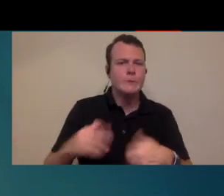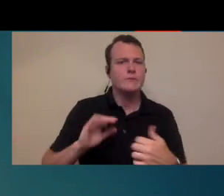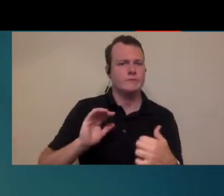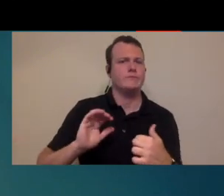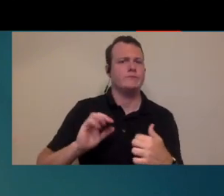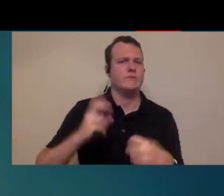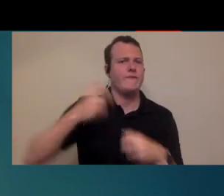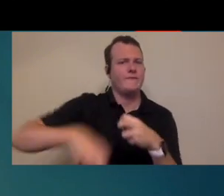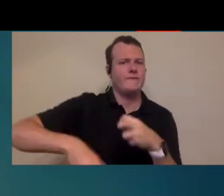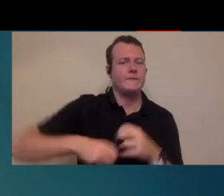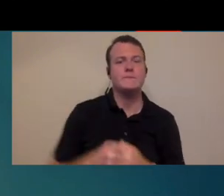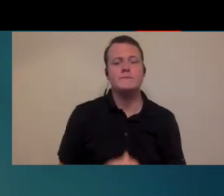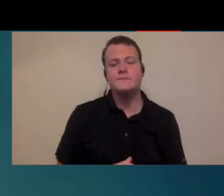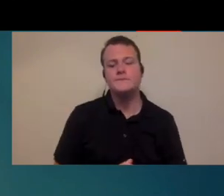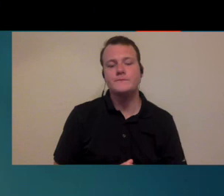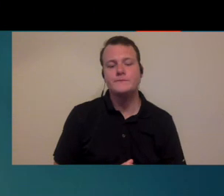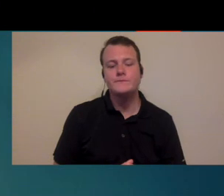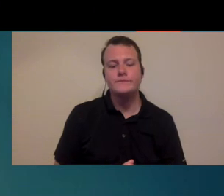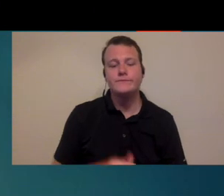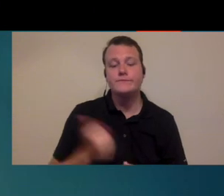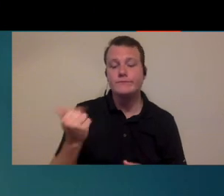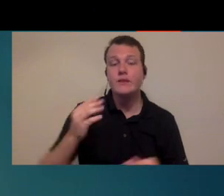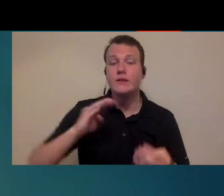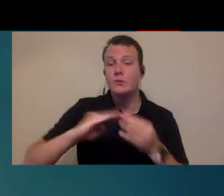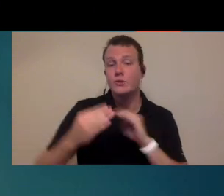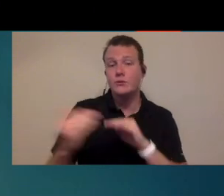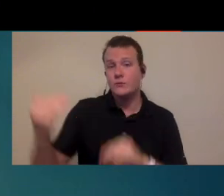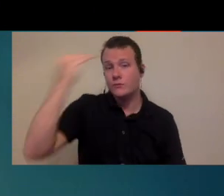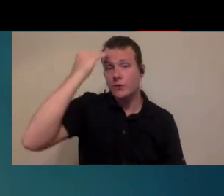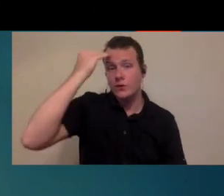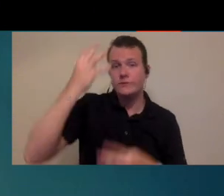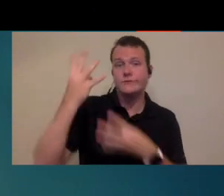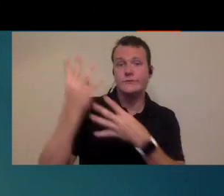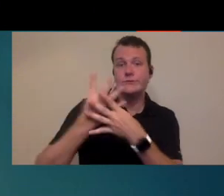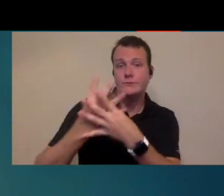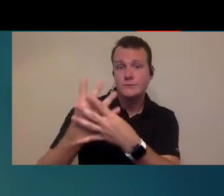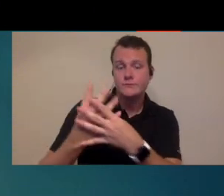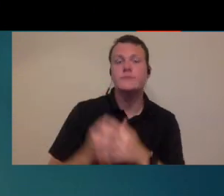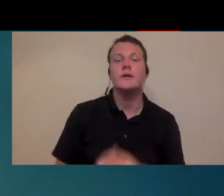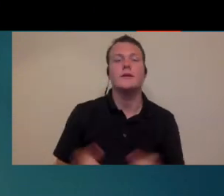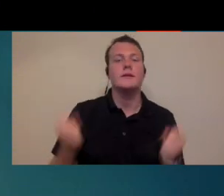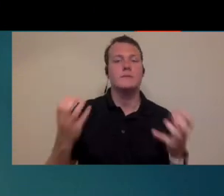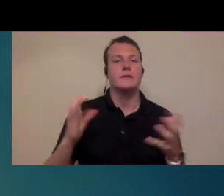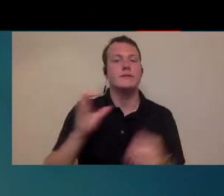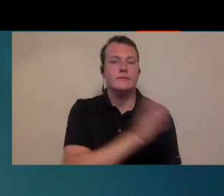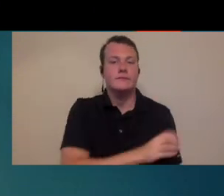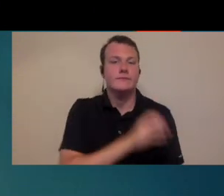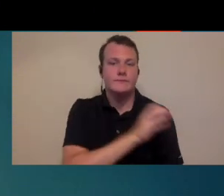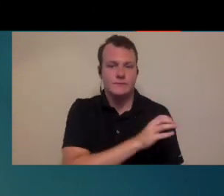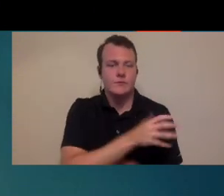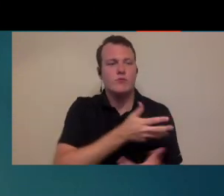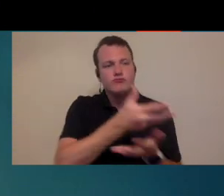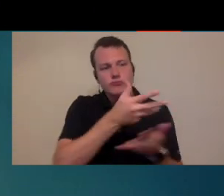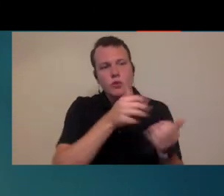going to be challenging and the other things that you might want to consider like community awareness and screenings a lot of clinics will work with outreach